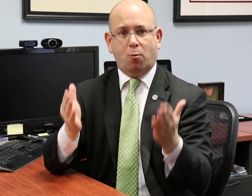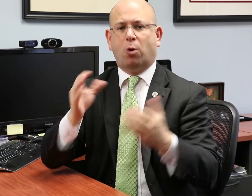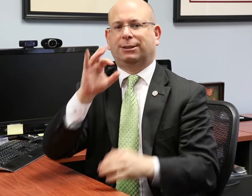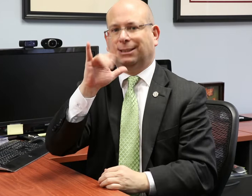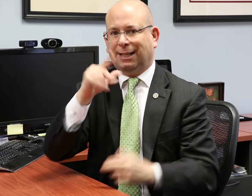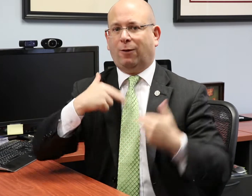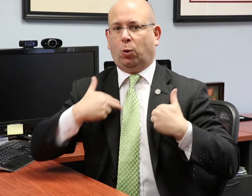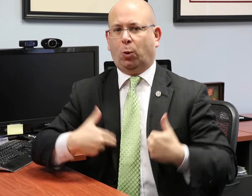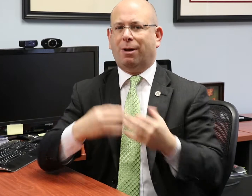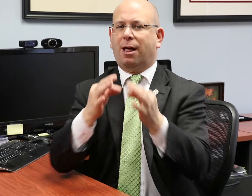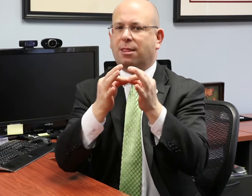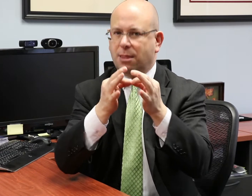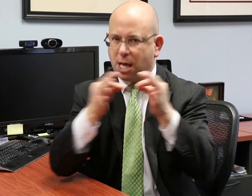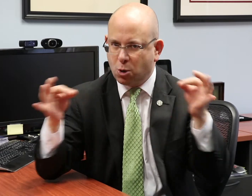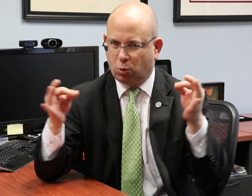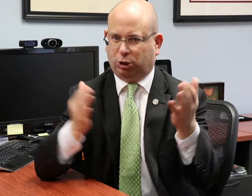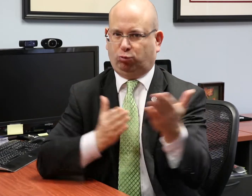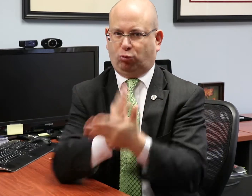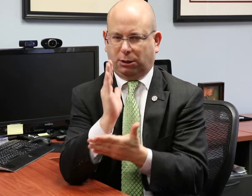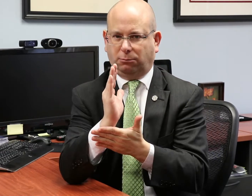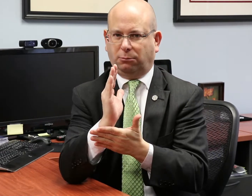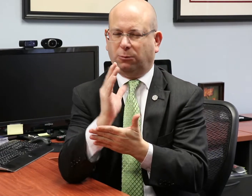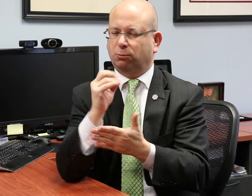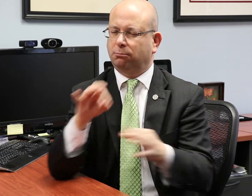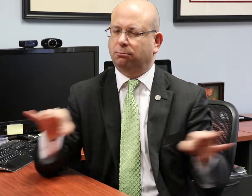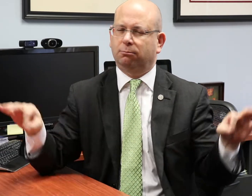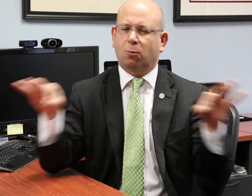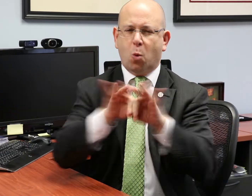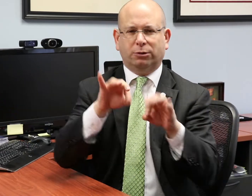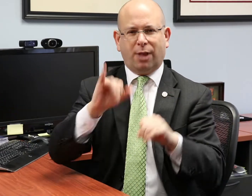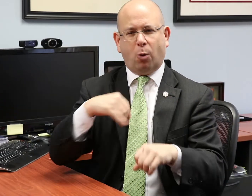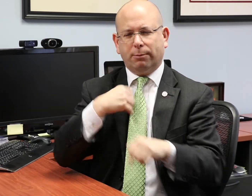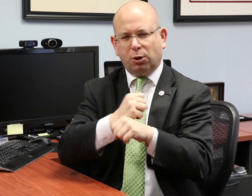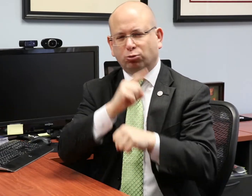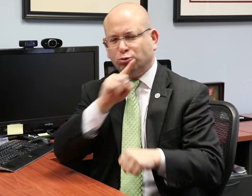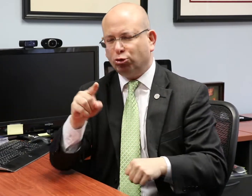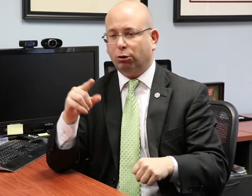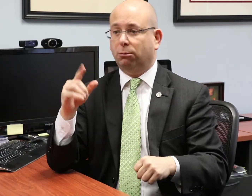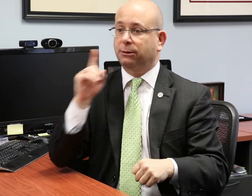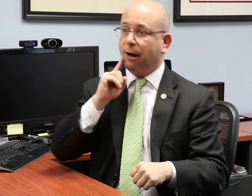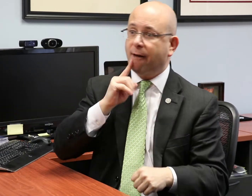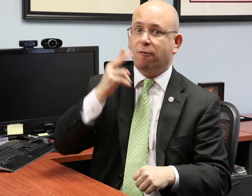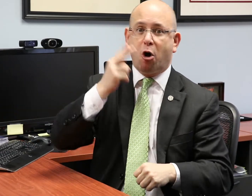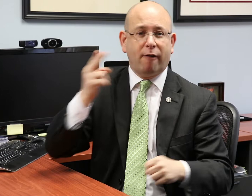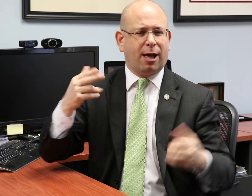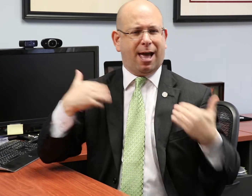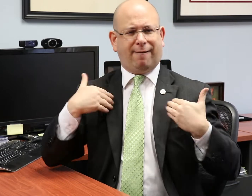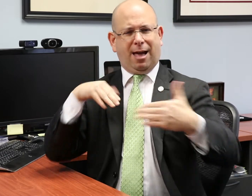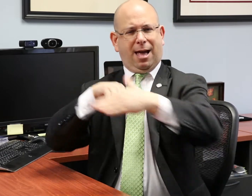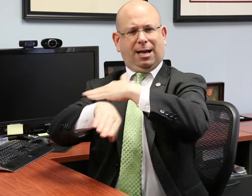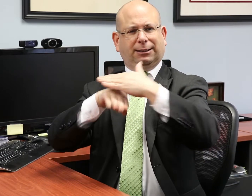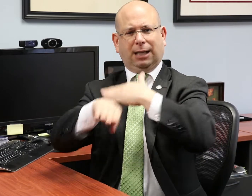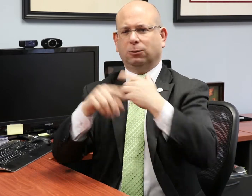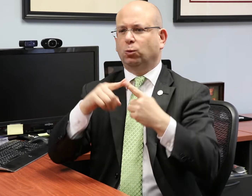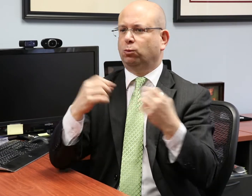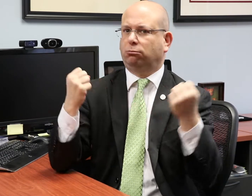the civil, human, and LINGUISTIC rights of deaf and hard of hearing Americans. The NAD advocates for deaf and hard of hearing people's right to be able to use sign language for